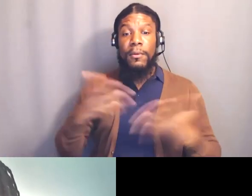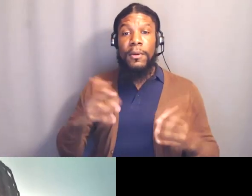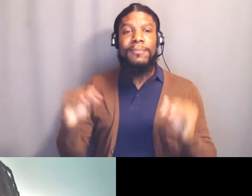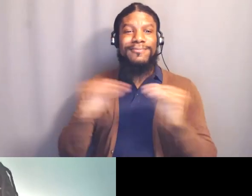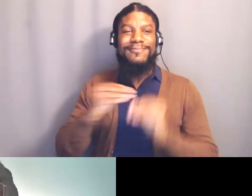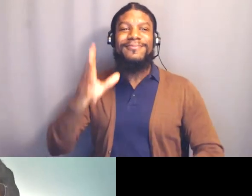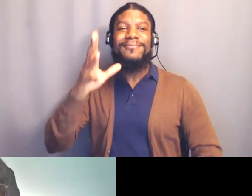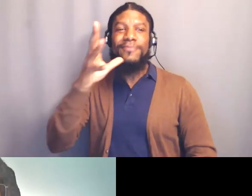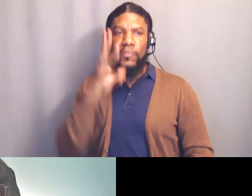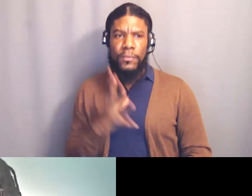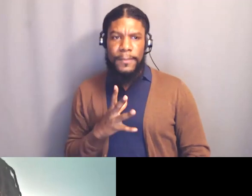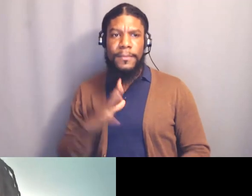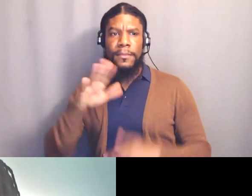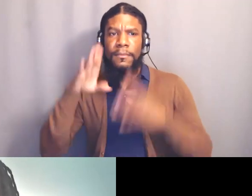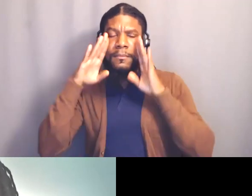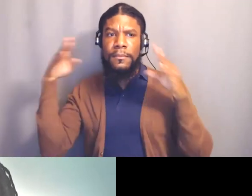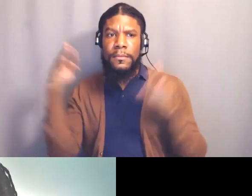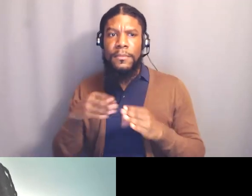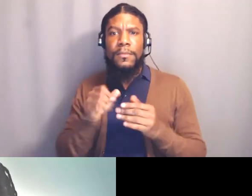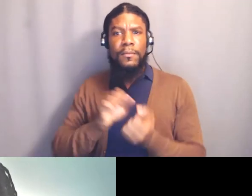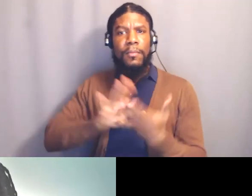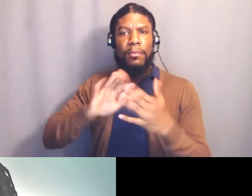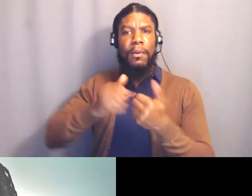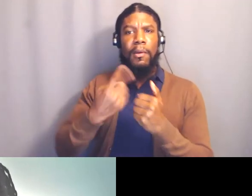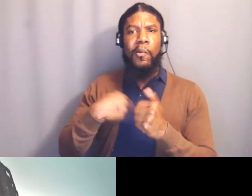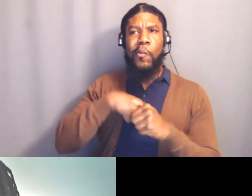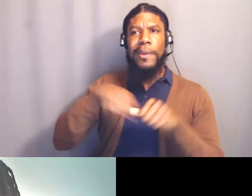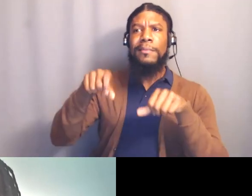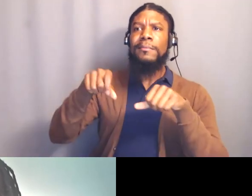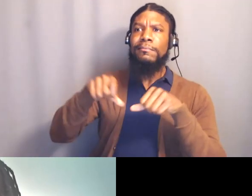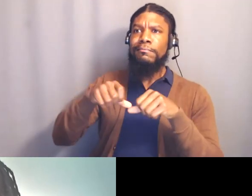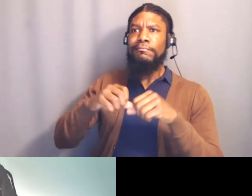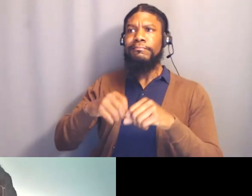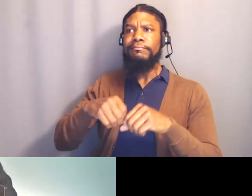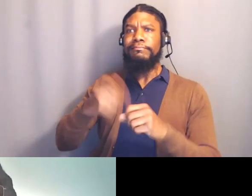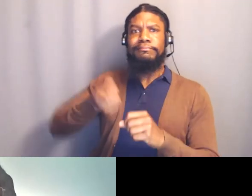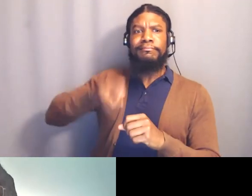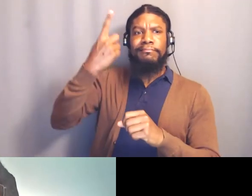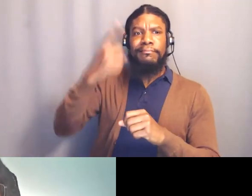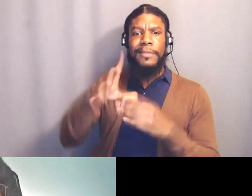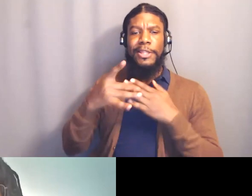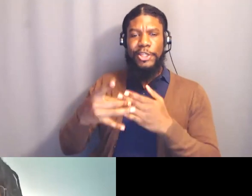how we define leadership, a collectivist, and I think I heard you say last week